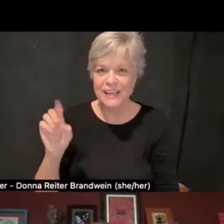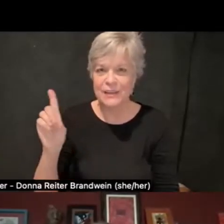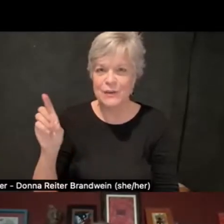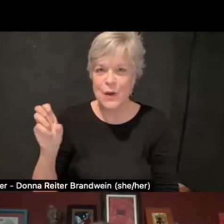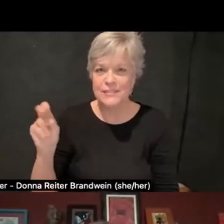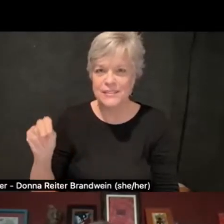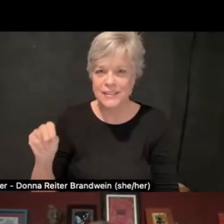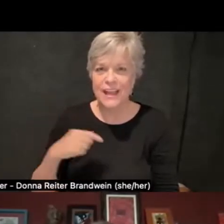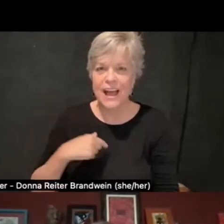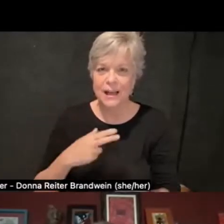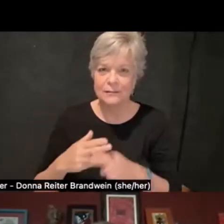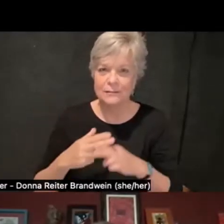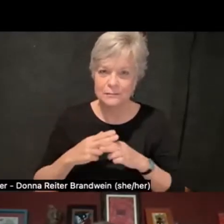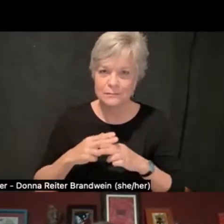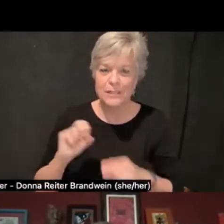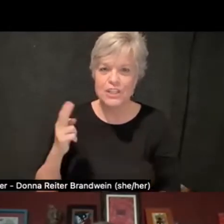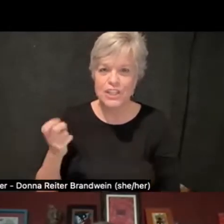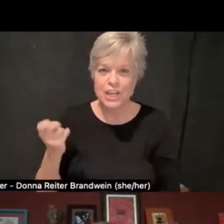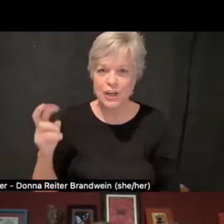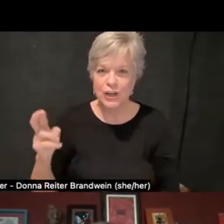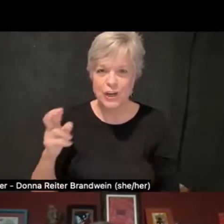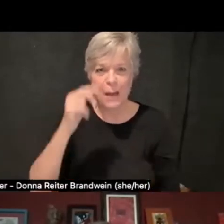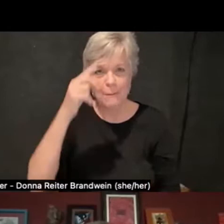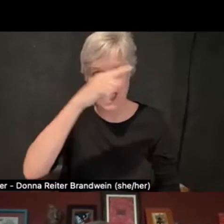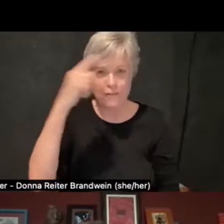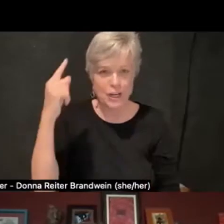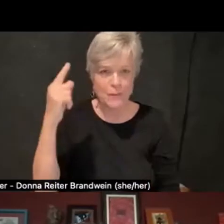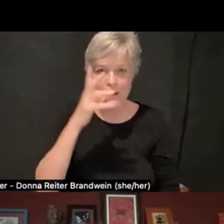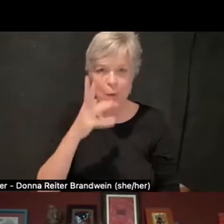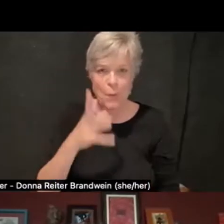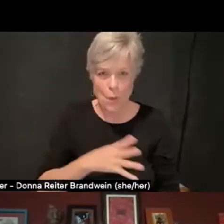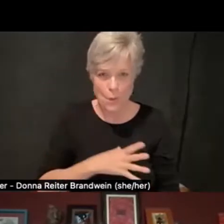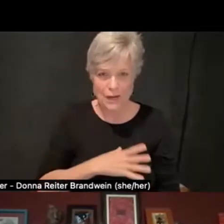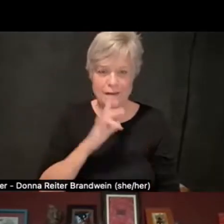I'm an African American woman, I identify as a disabled woman,